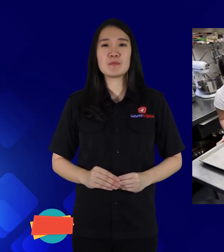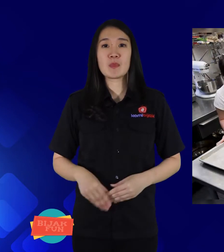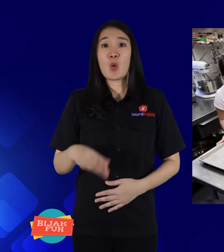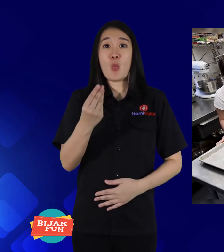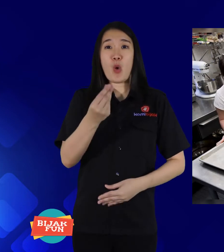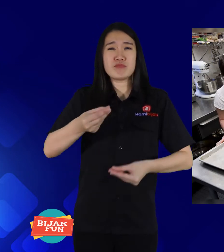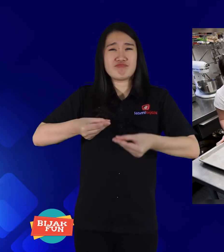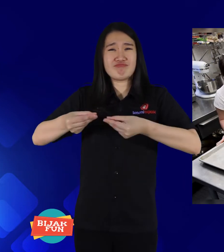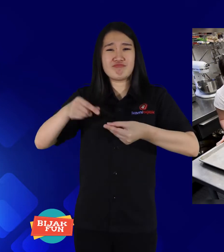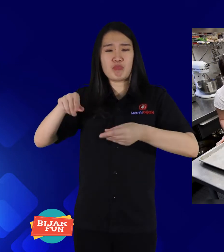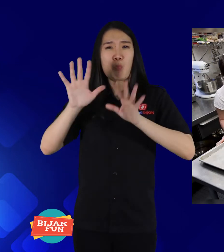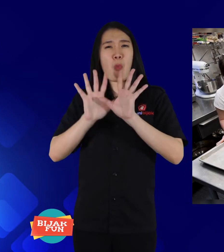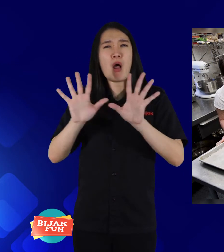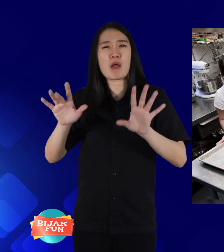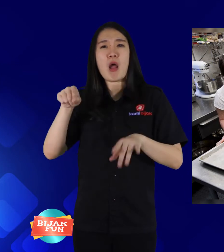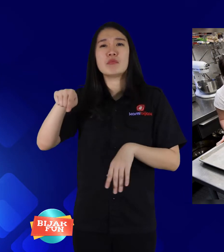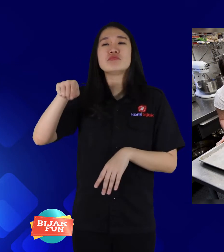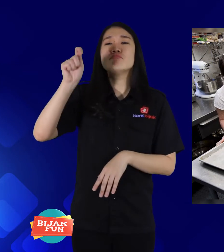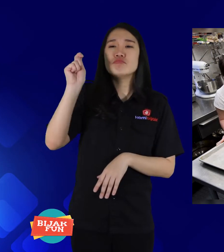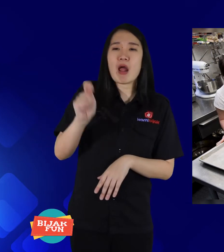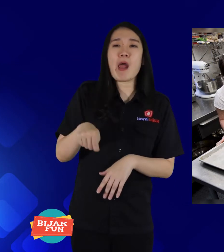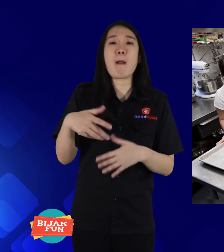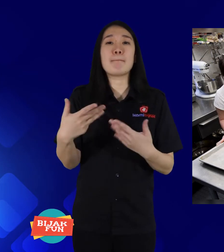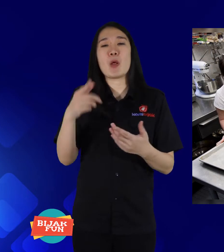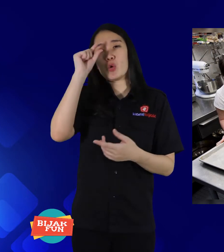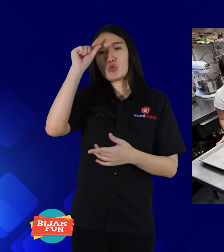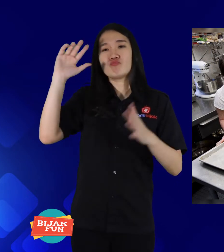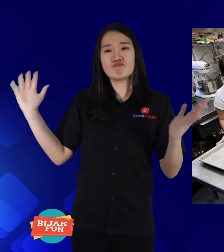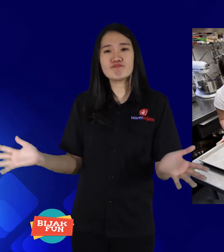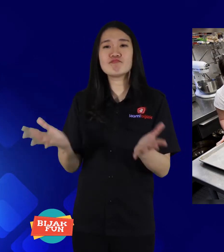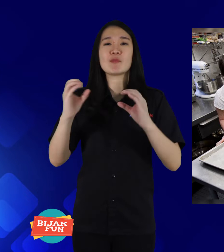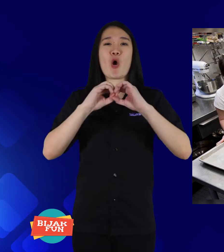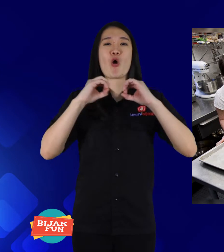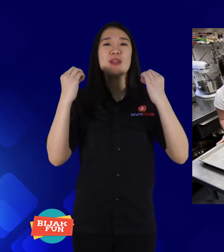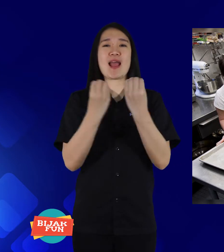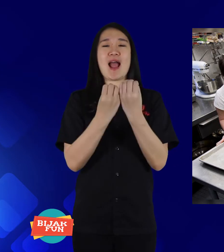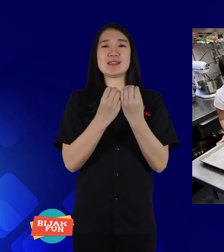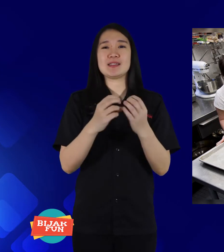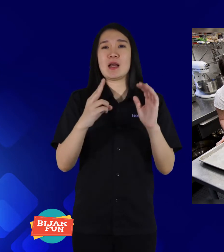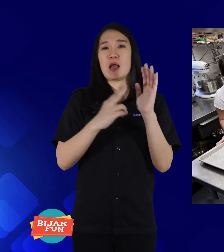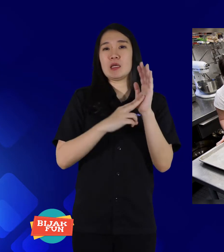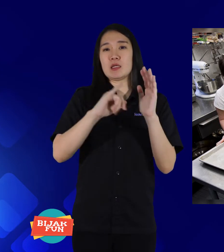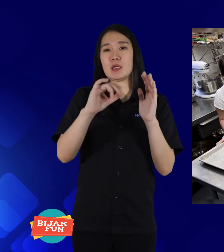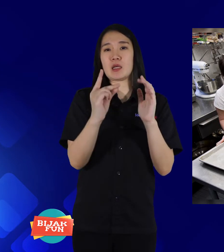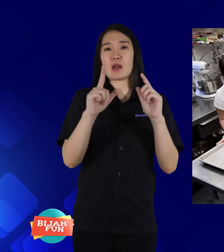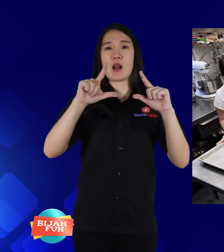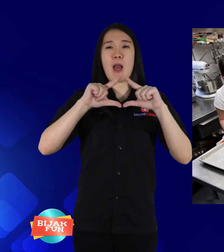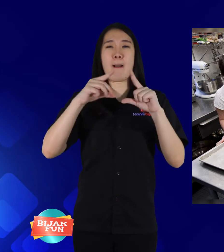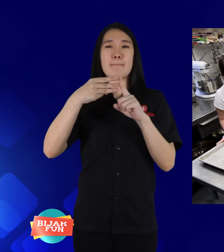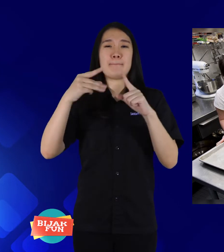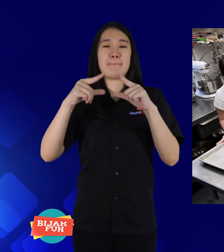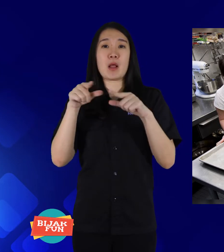The results of a lot of business money are used to build a not-for-profit organization,